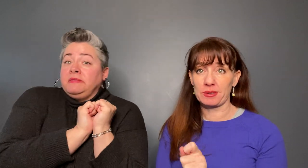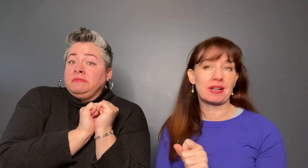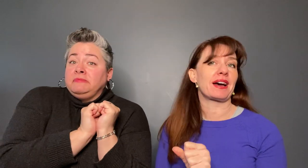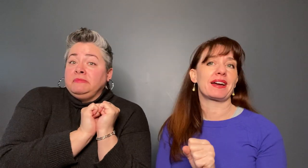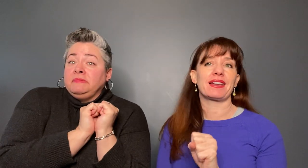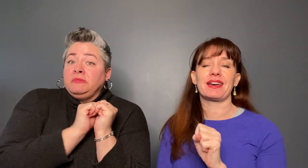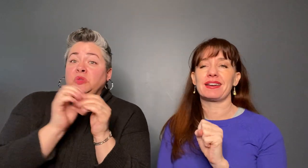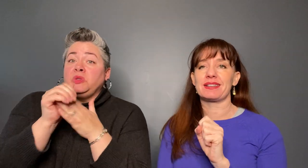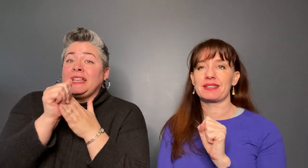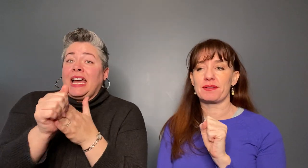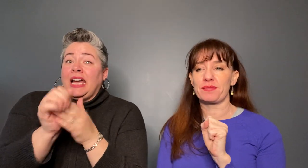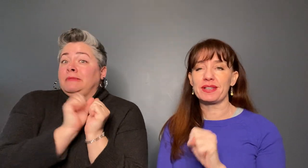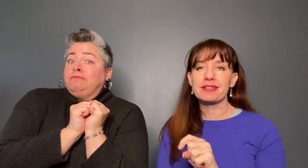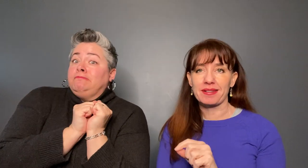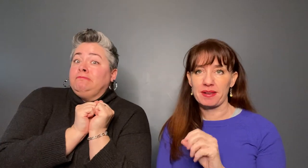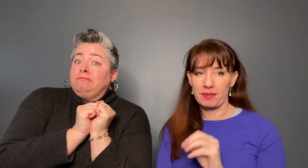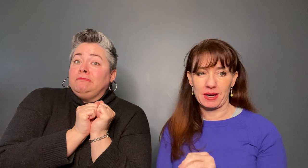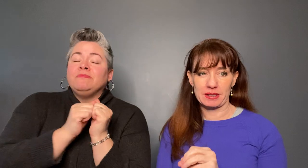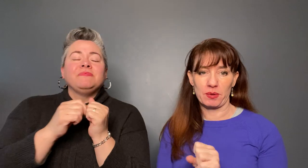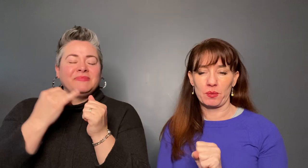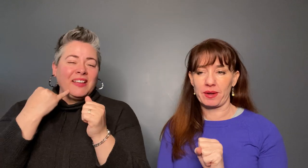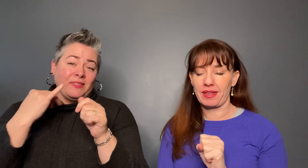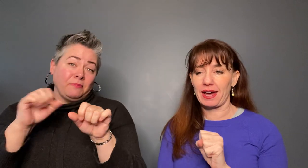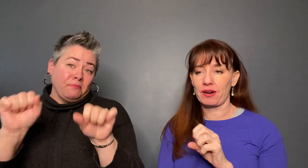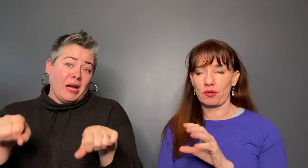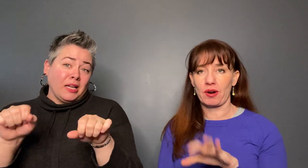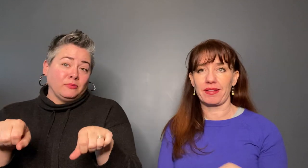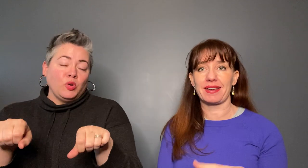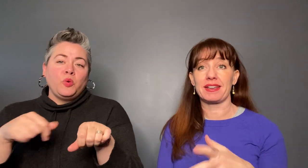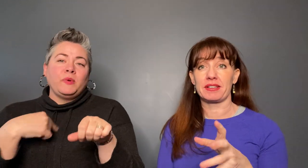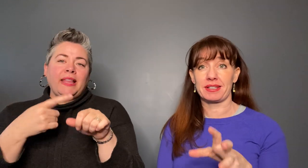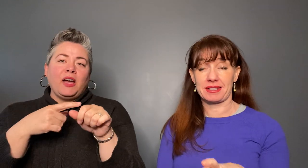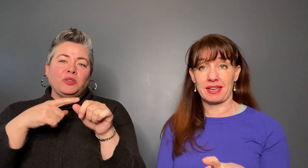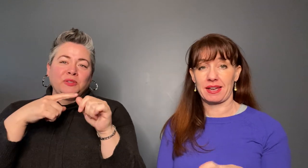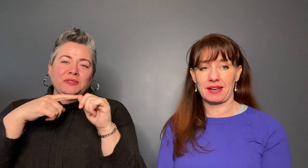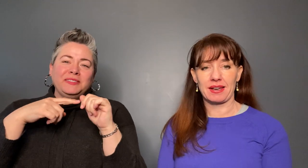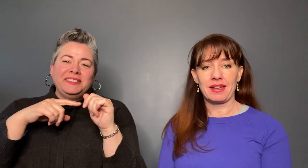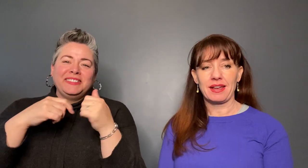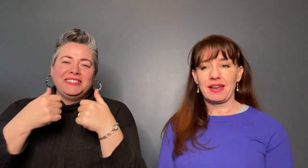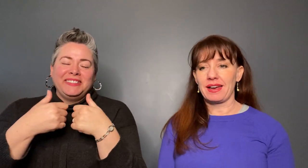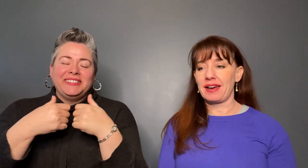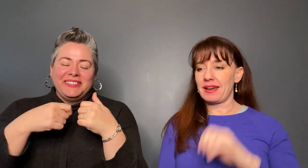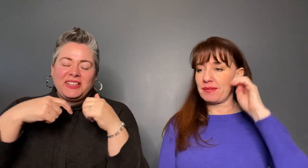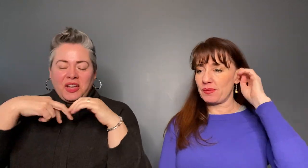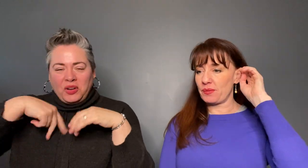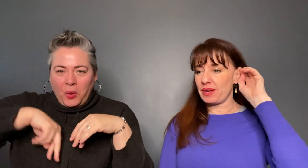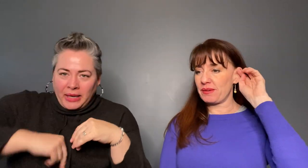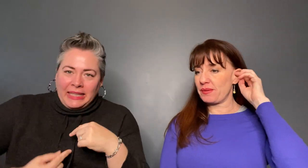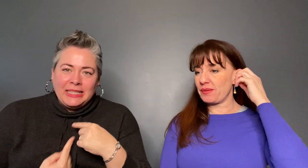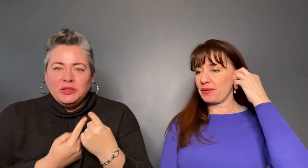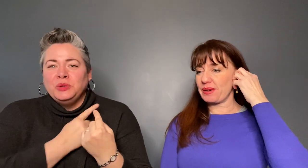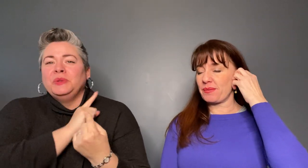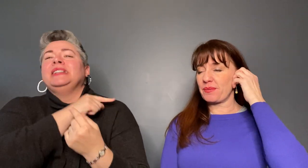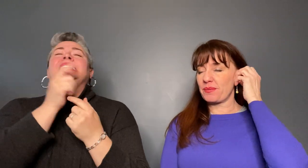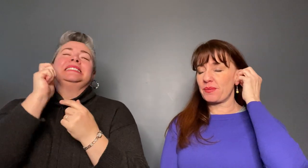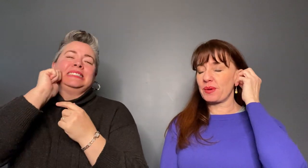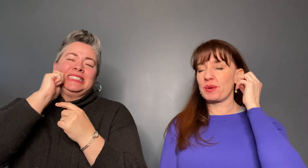guide as physically possible without crawling into his skin . When we